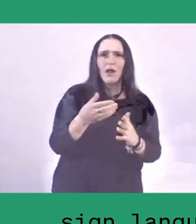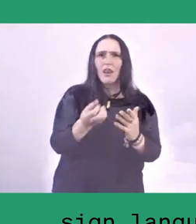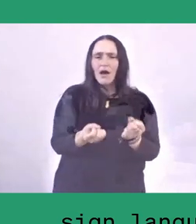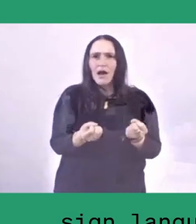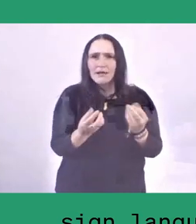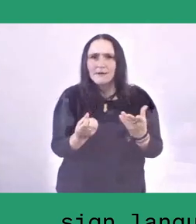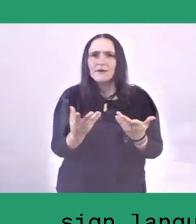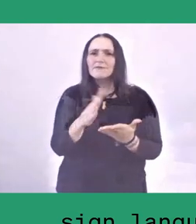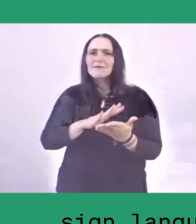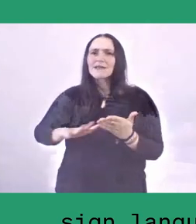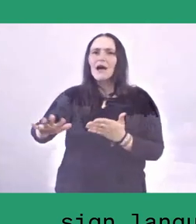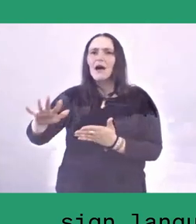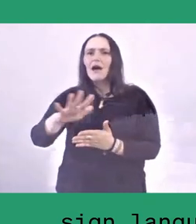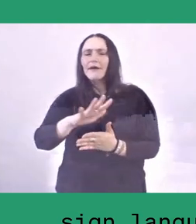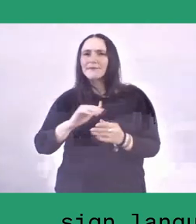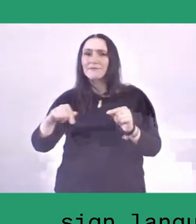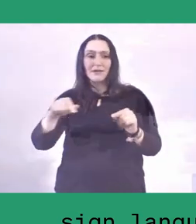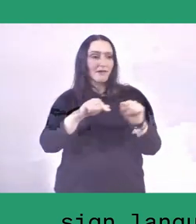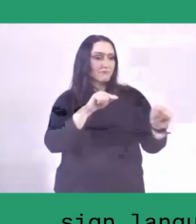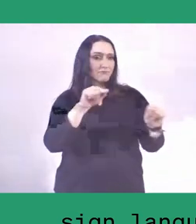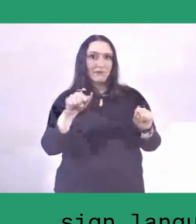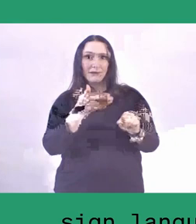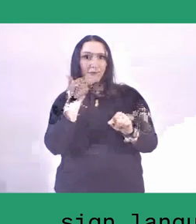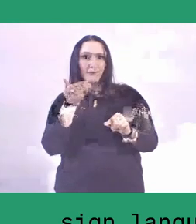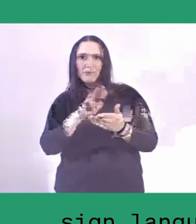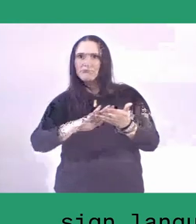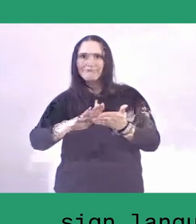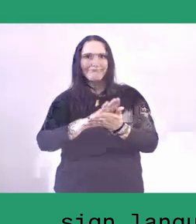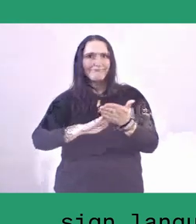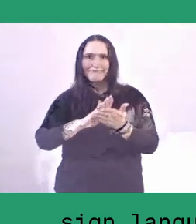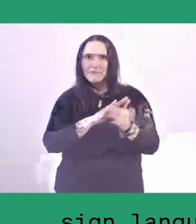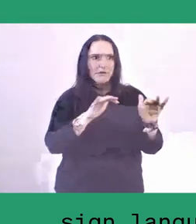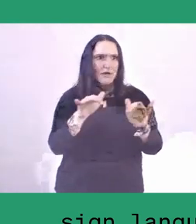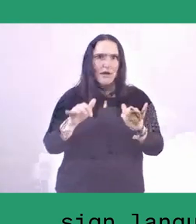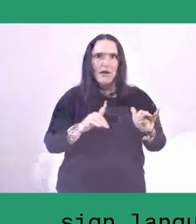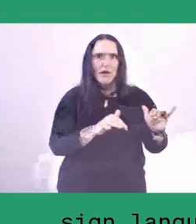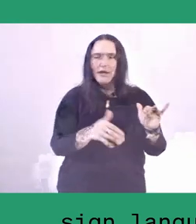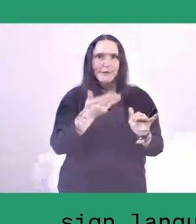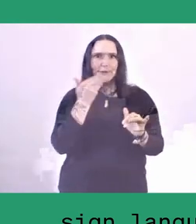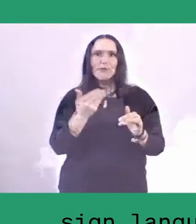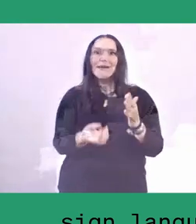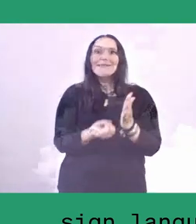They'll all become just robots. And speaking about natural resources,